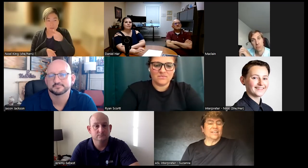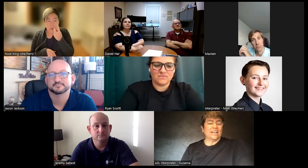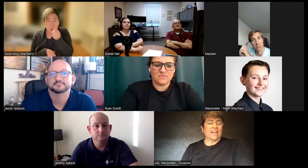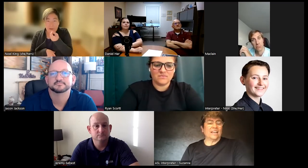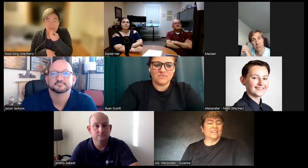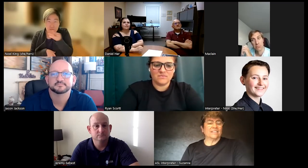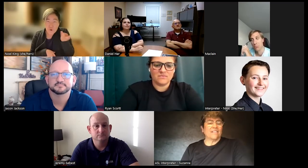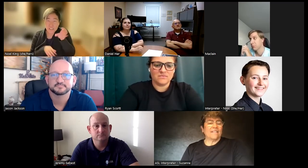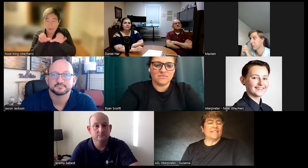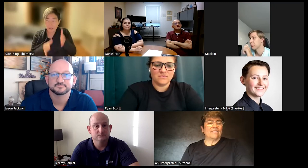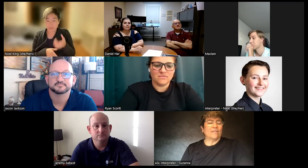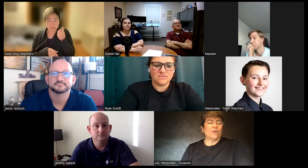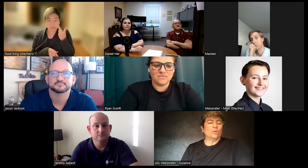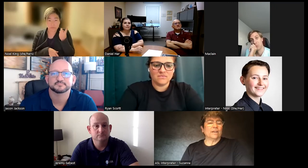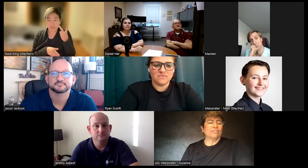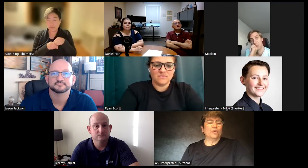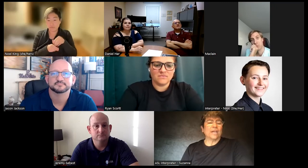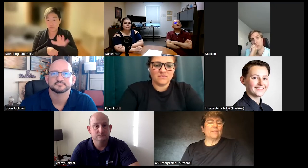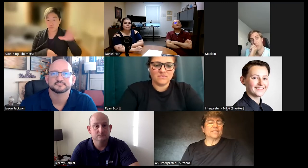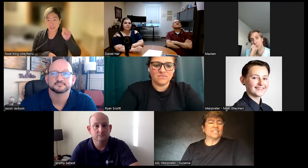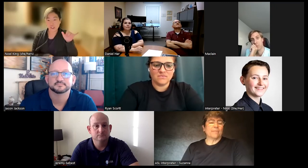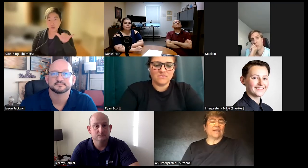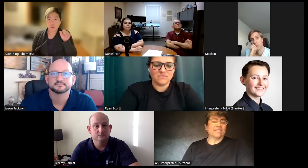and there are only a few chemists back in